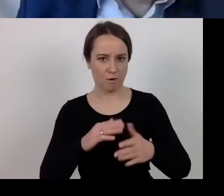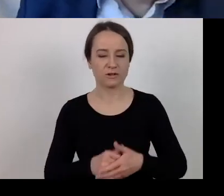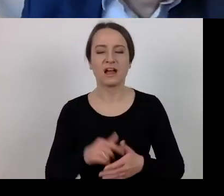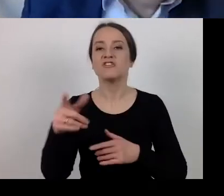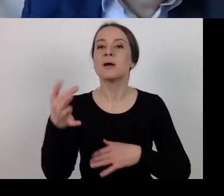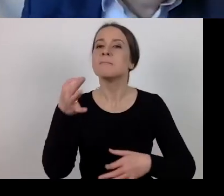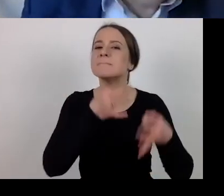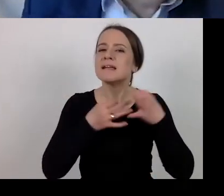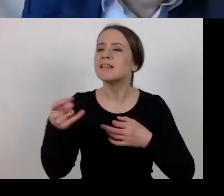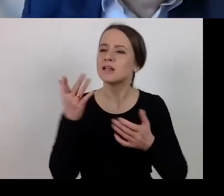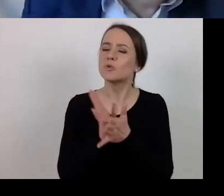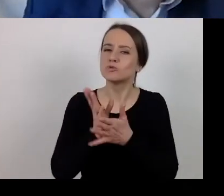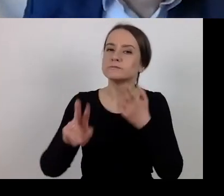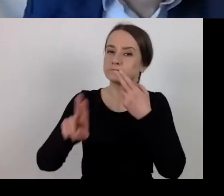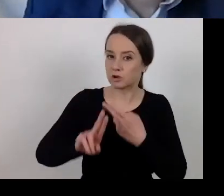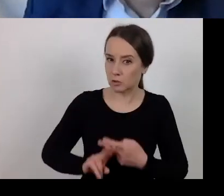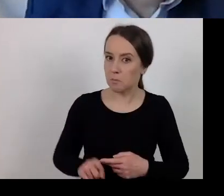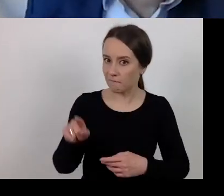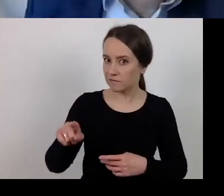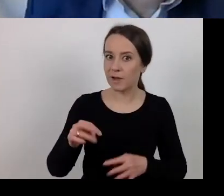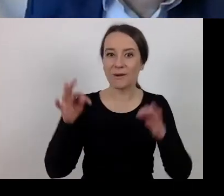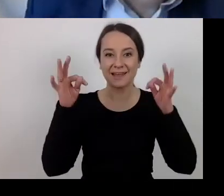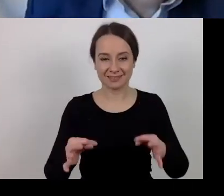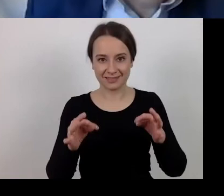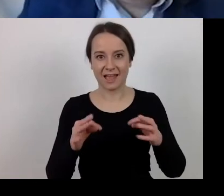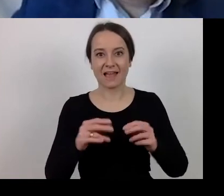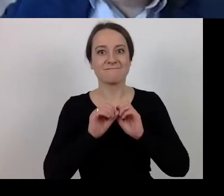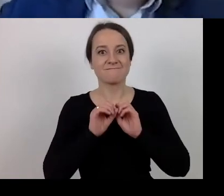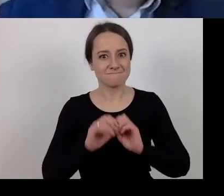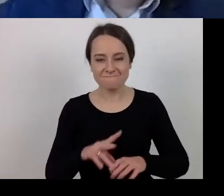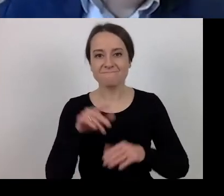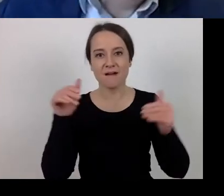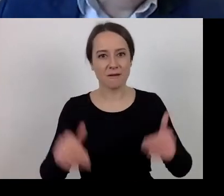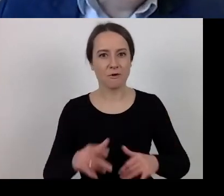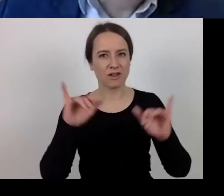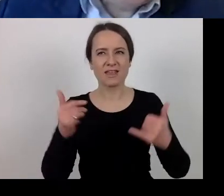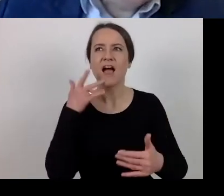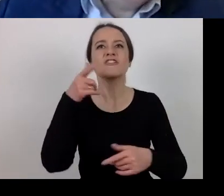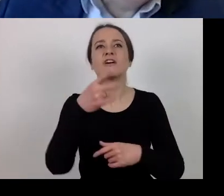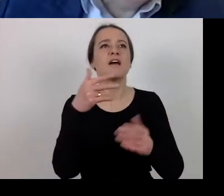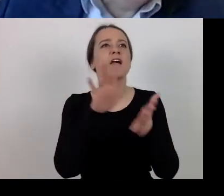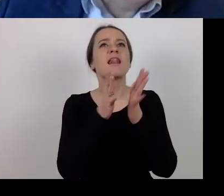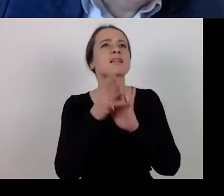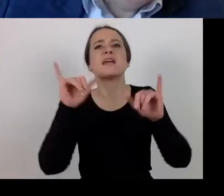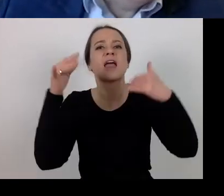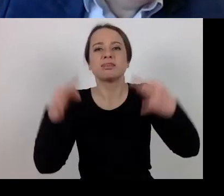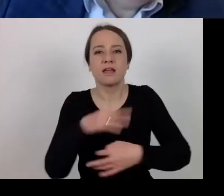You may drop market assessment but under one condition: you need an in-depth analysis.